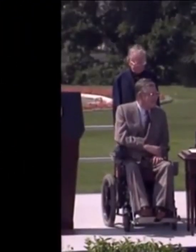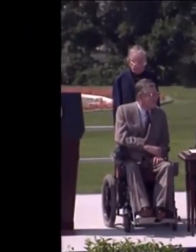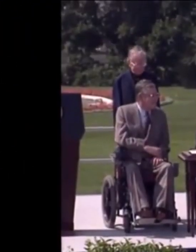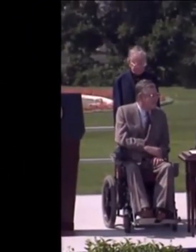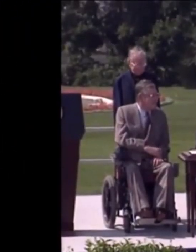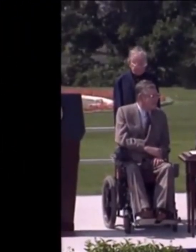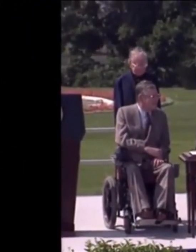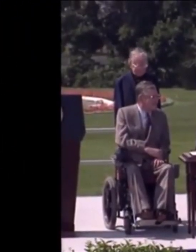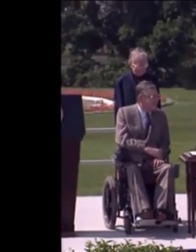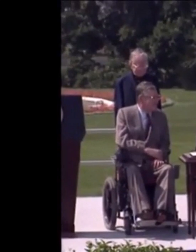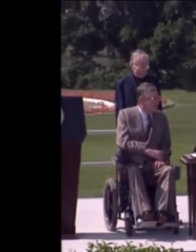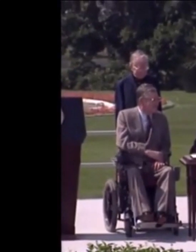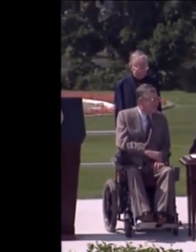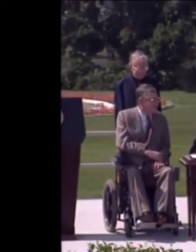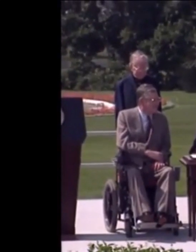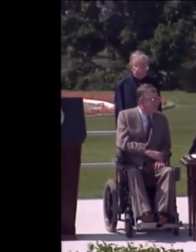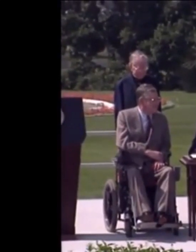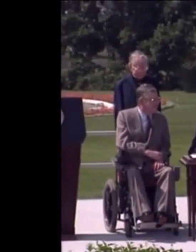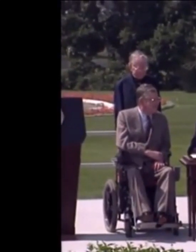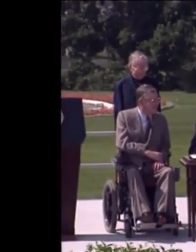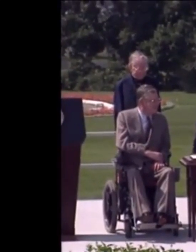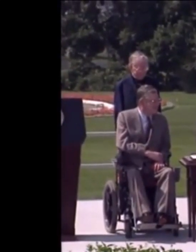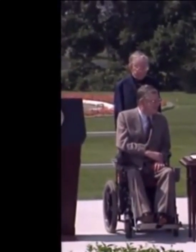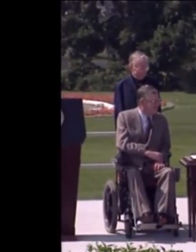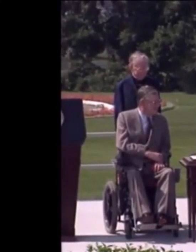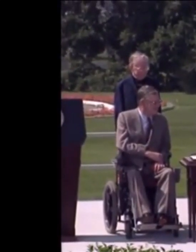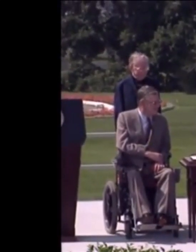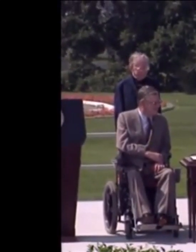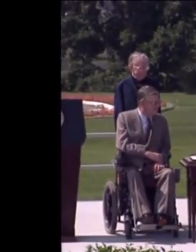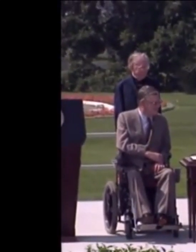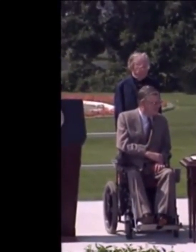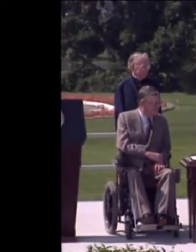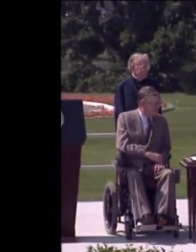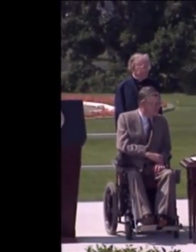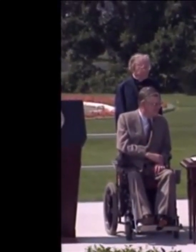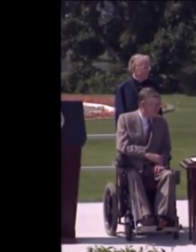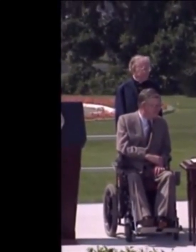The ADA was signed into law on July 26, 1990 at Washington DC,